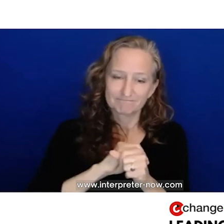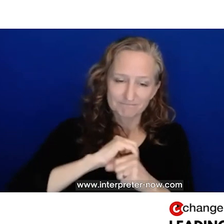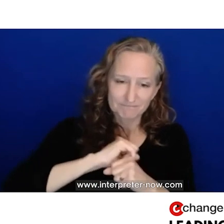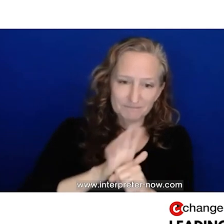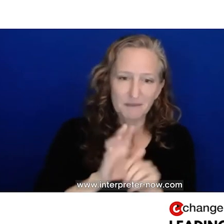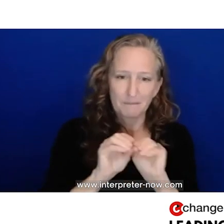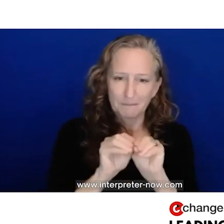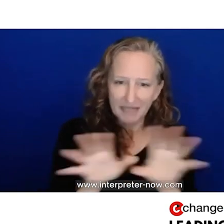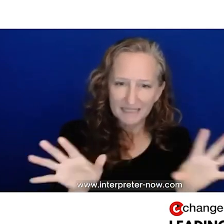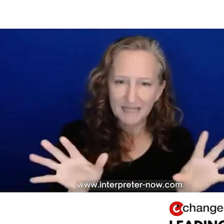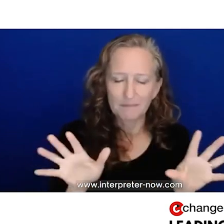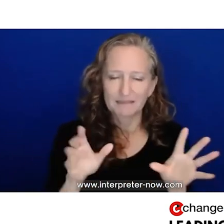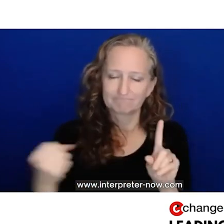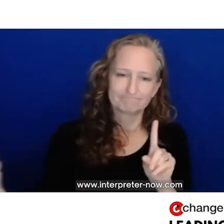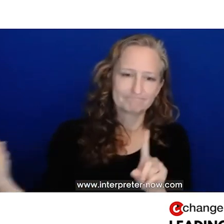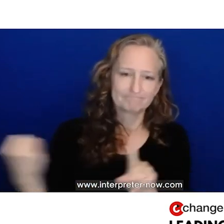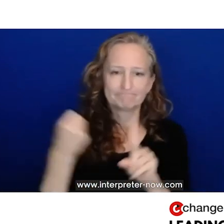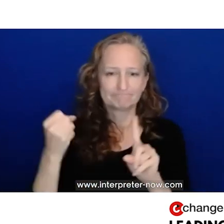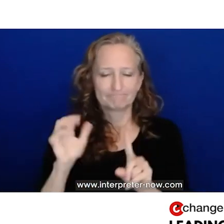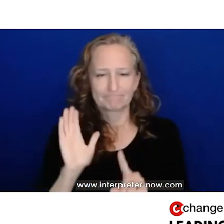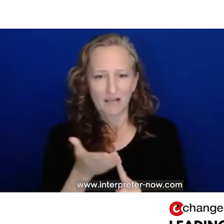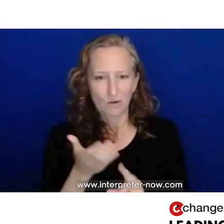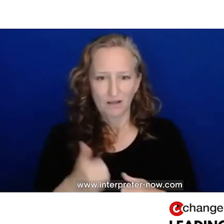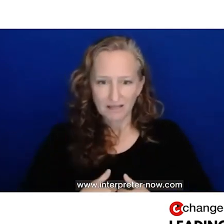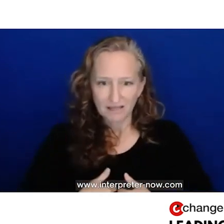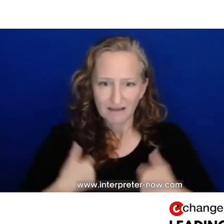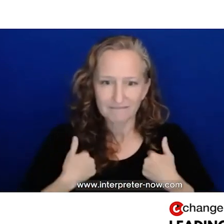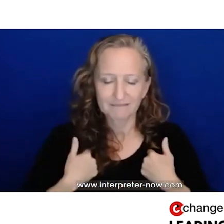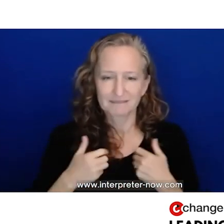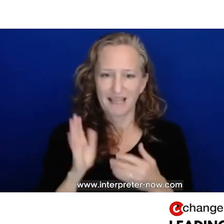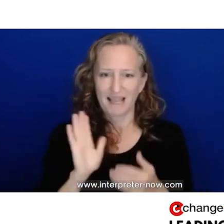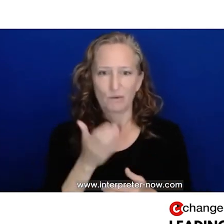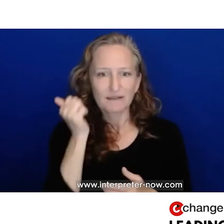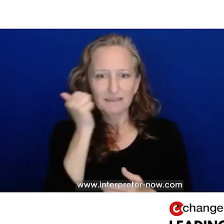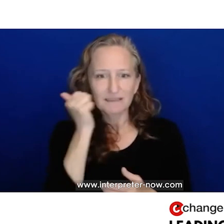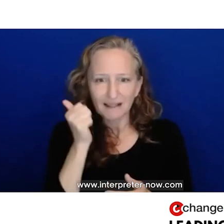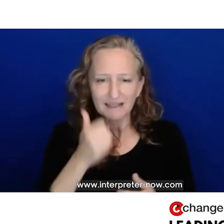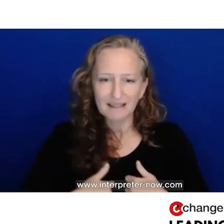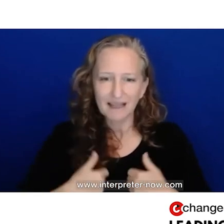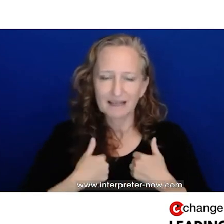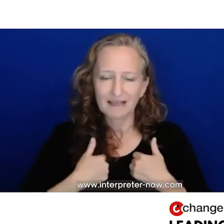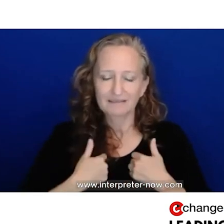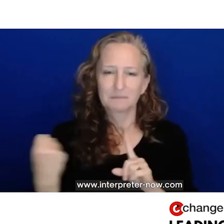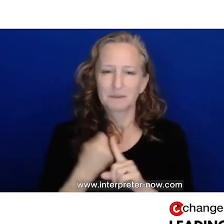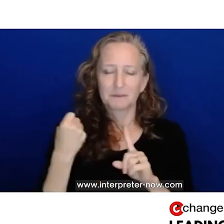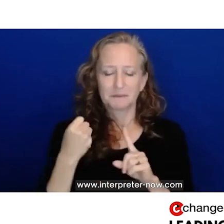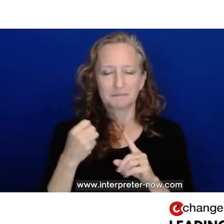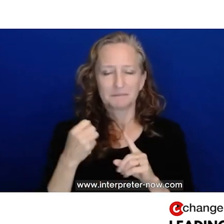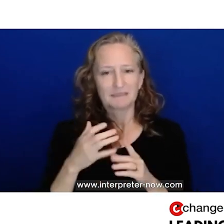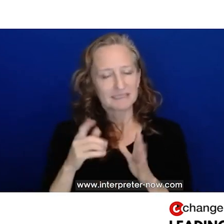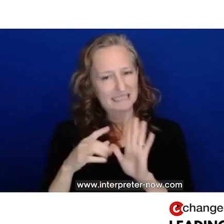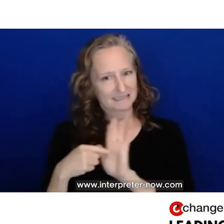on a serious, serious disruption in our daily lives. This idea that it has exposed how fragile